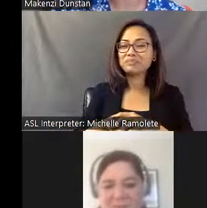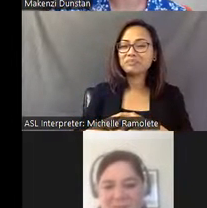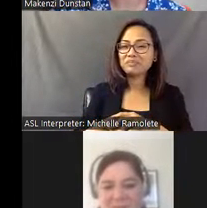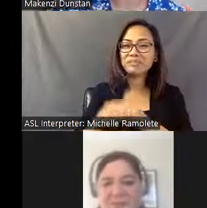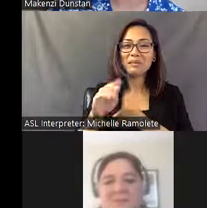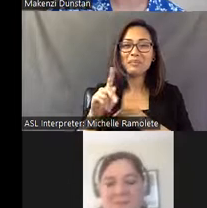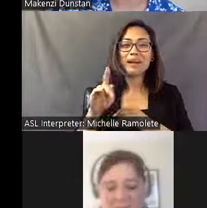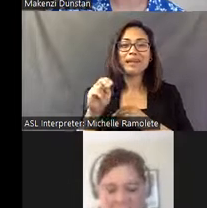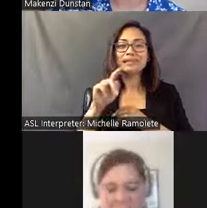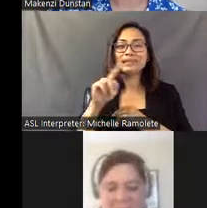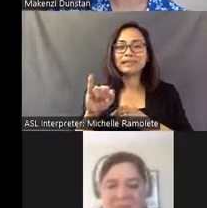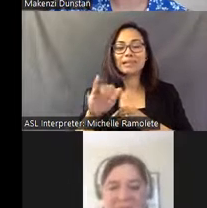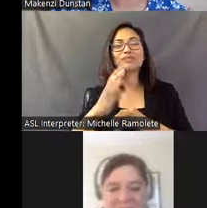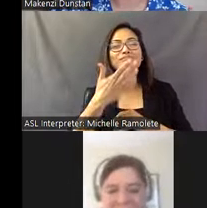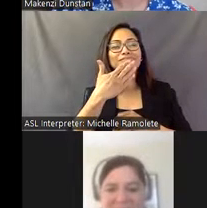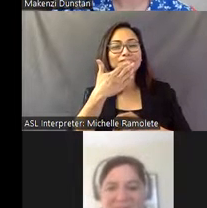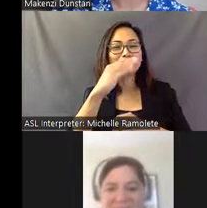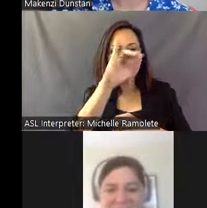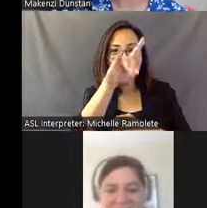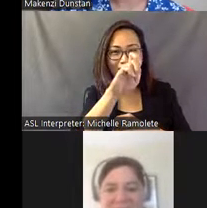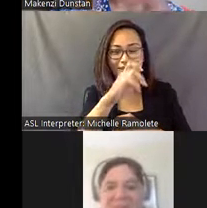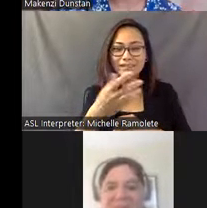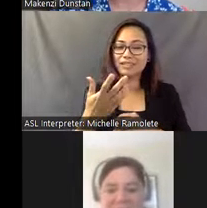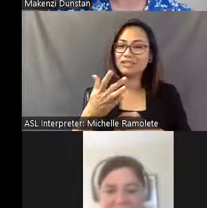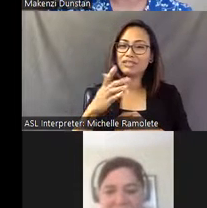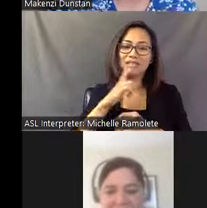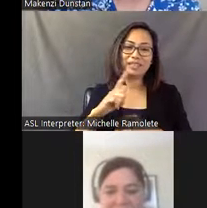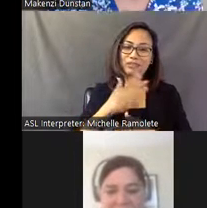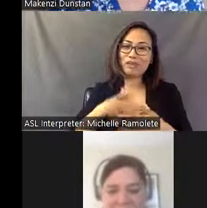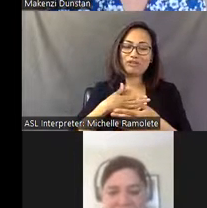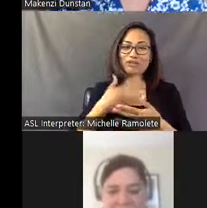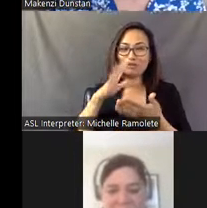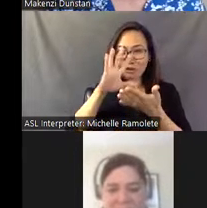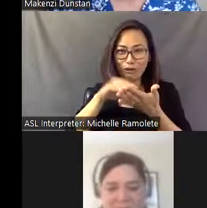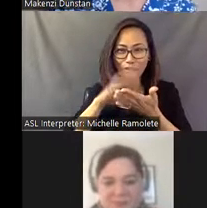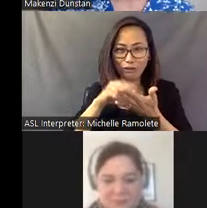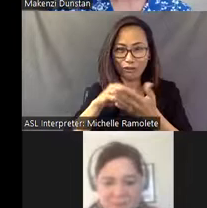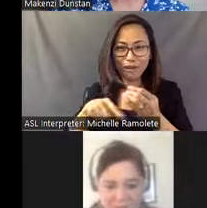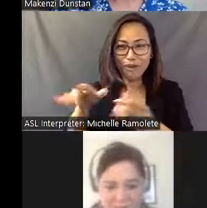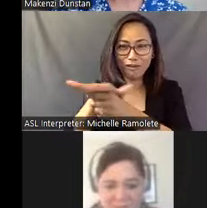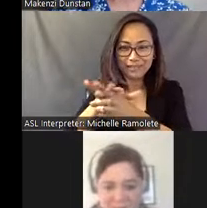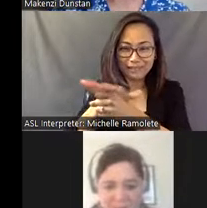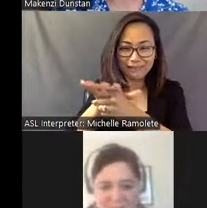I- this has been truly a pleasure just to learn about this site and about all the incredible